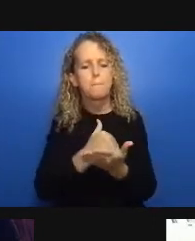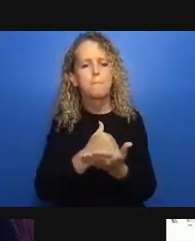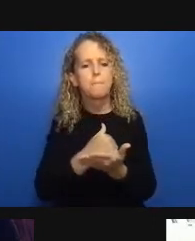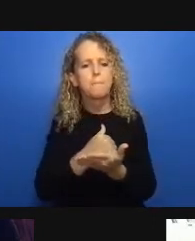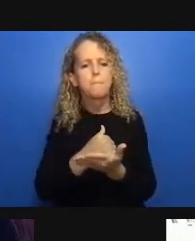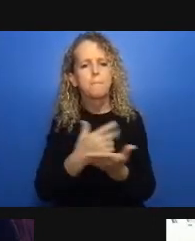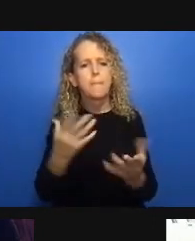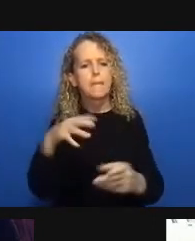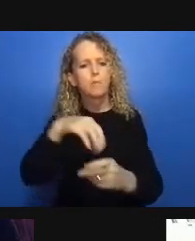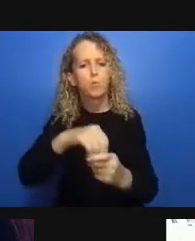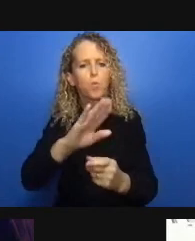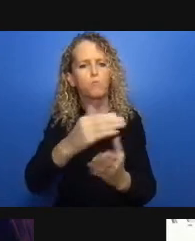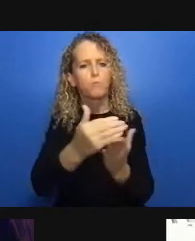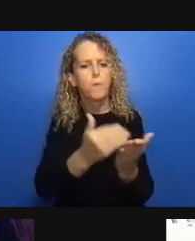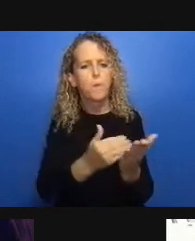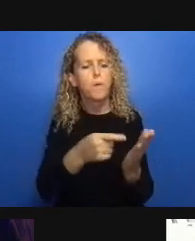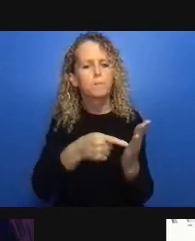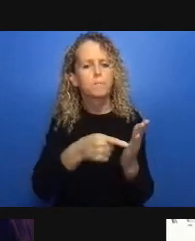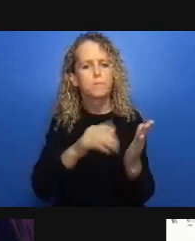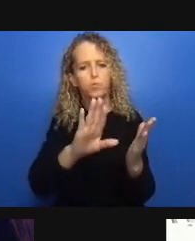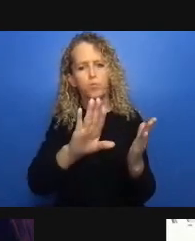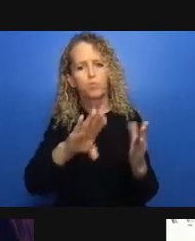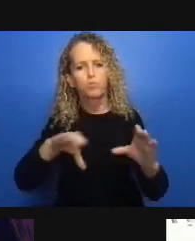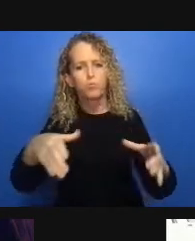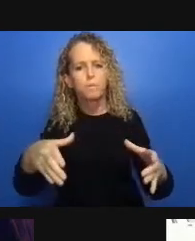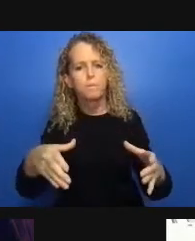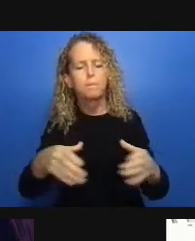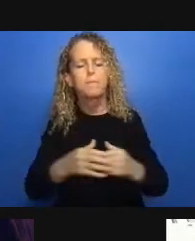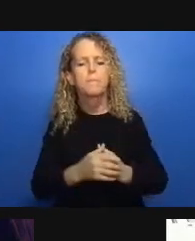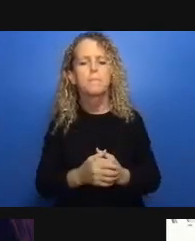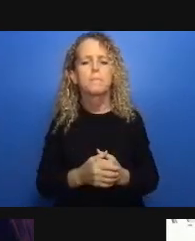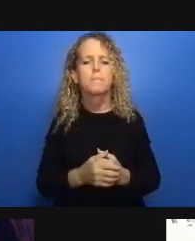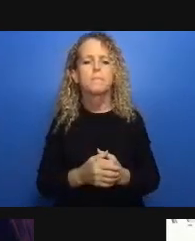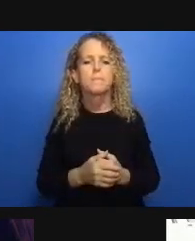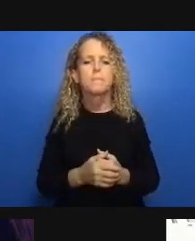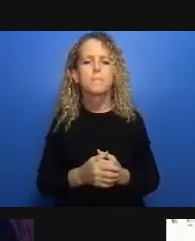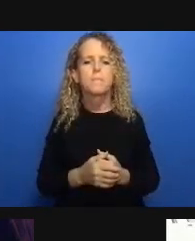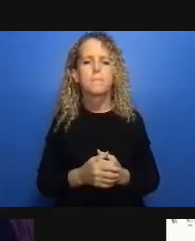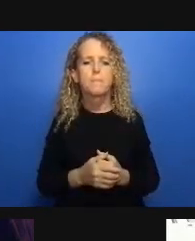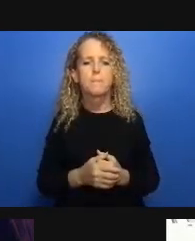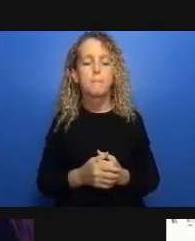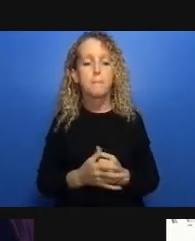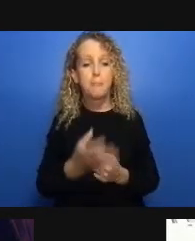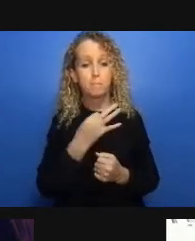obviously and also persons with disability persons with experience of domestic violence and the rest